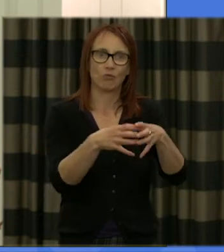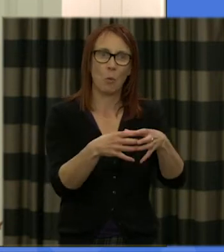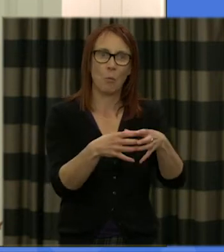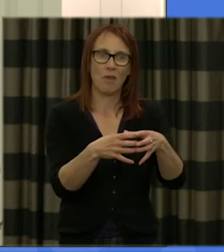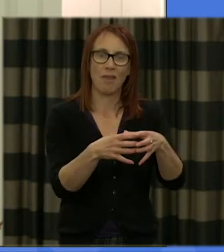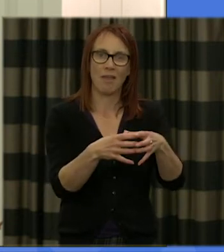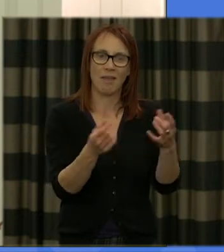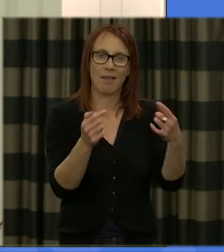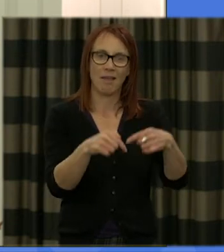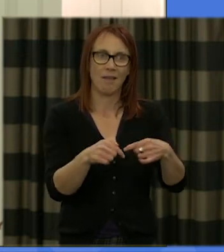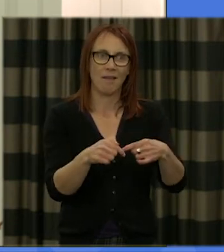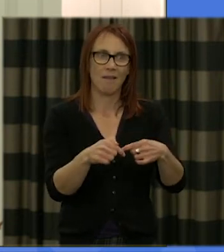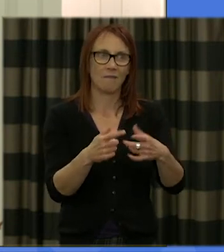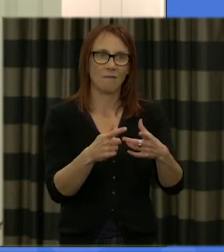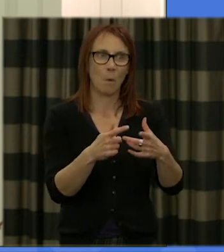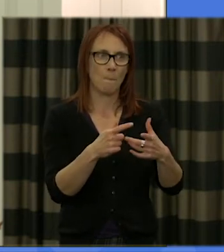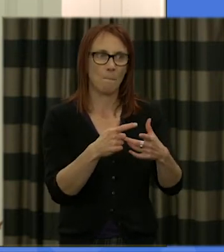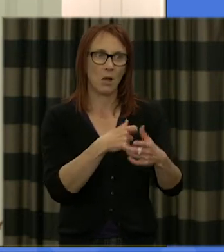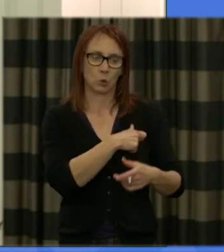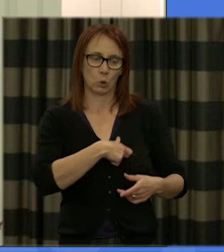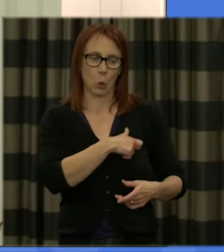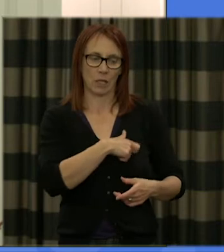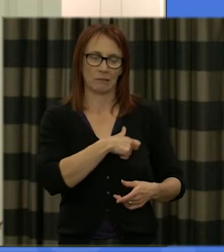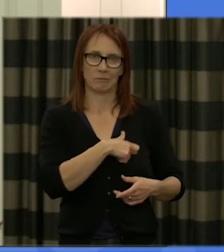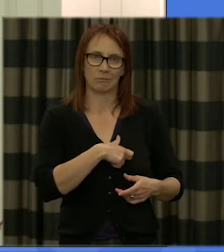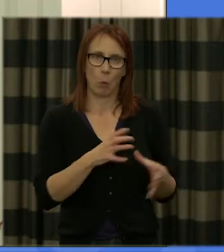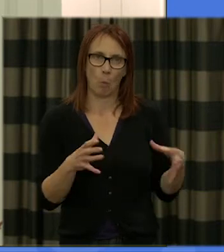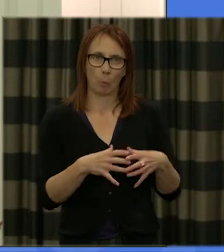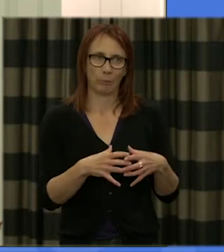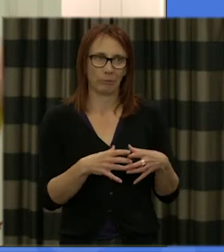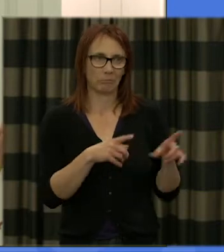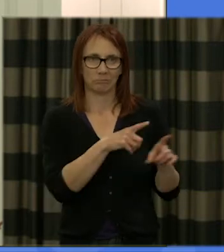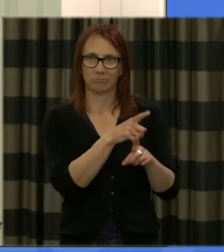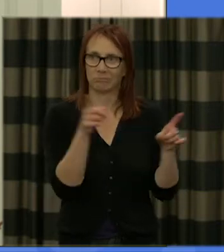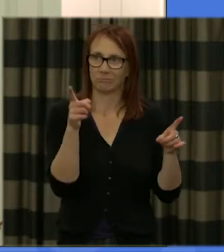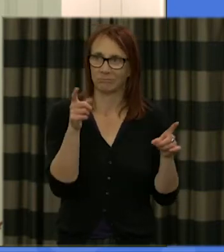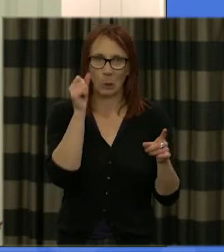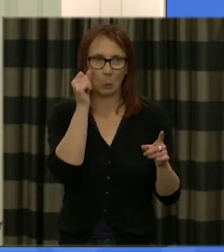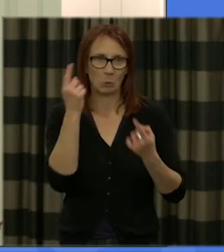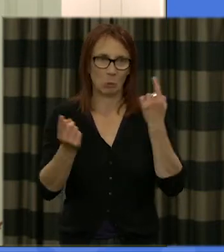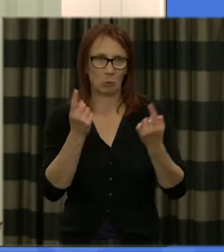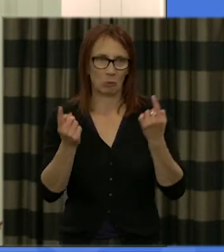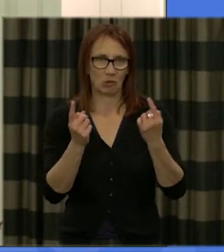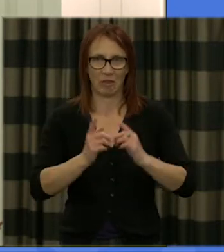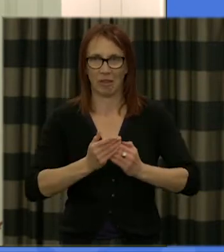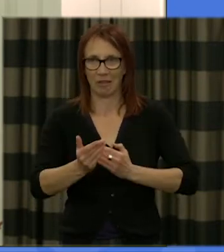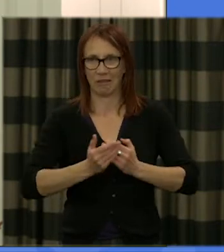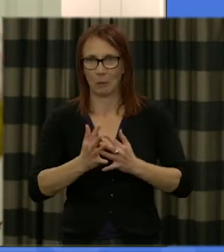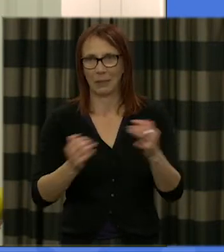this weekend does anybody from the shooting group here lovely great so you'll you'll get to know these folk across the weekend and also the